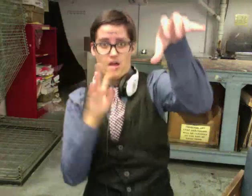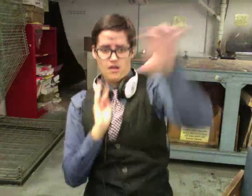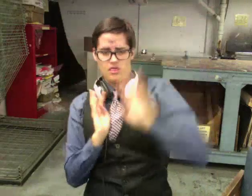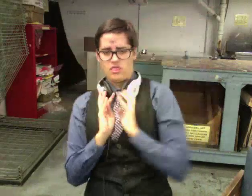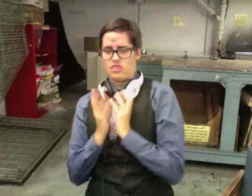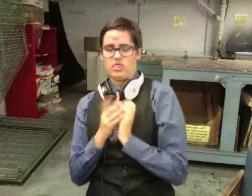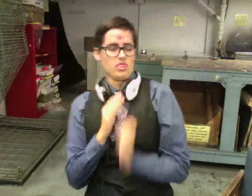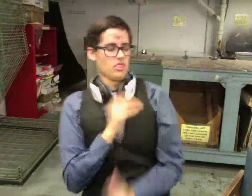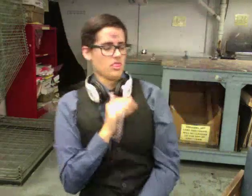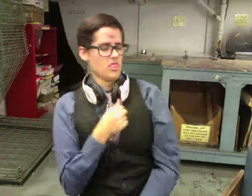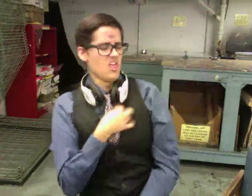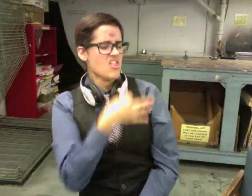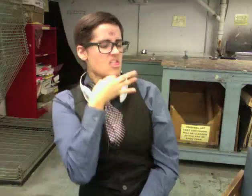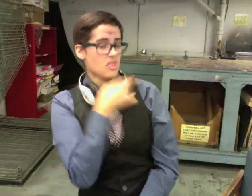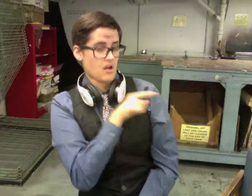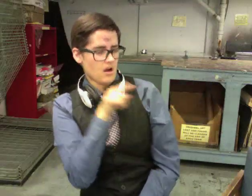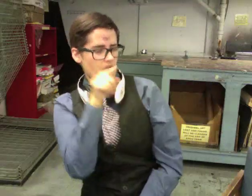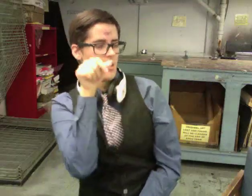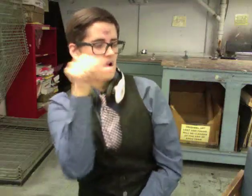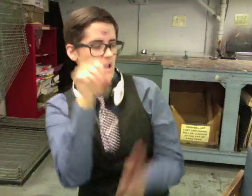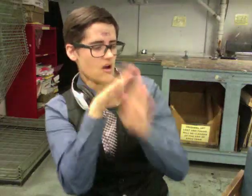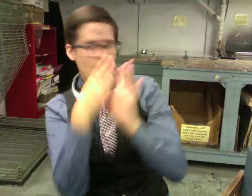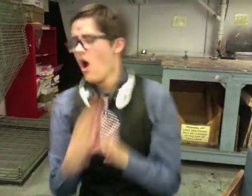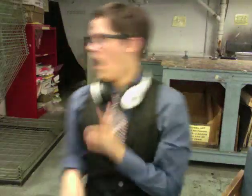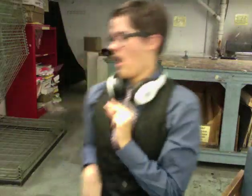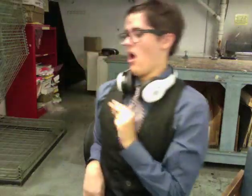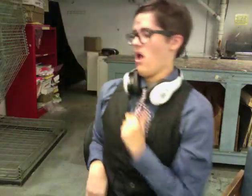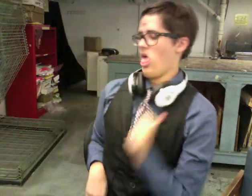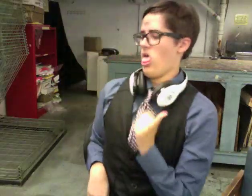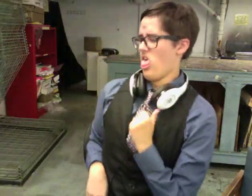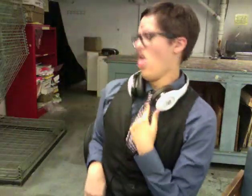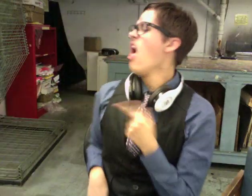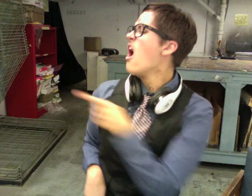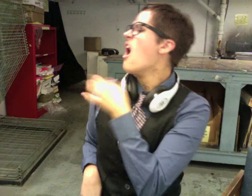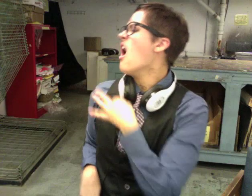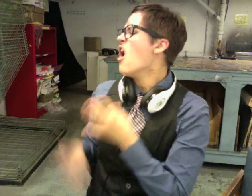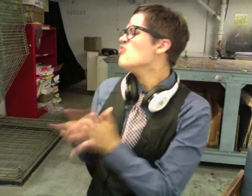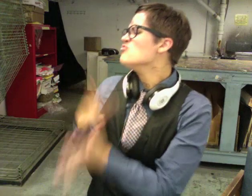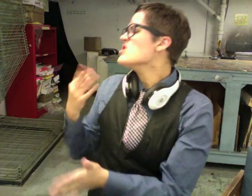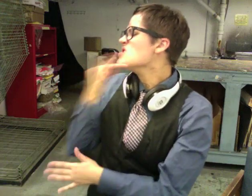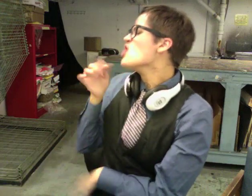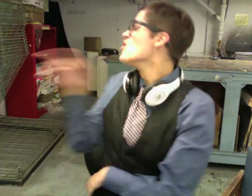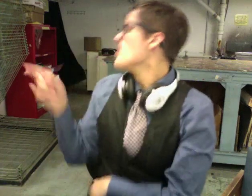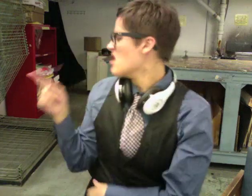house, daring each other to go knock on the door.